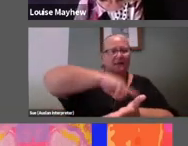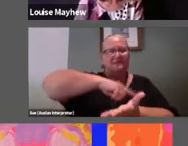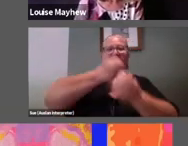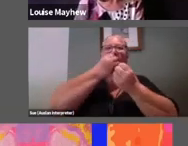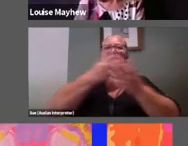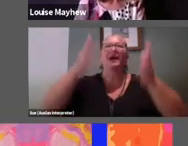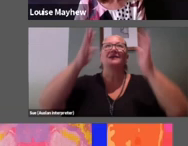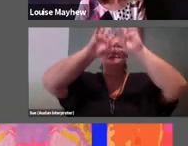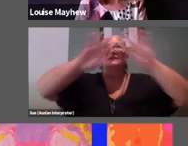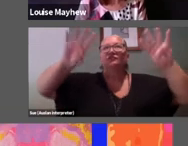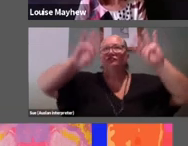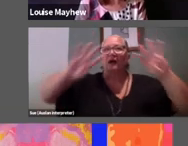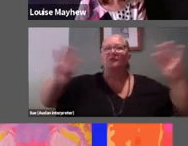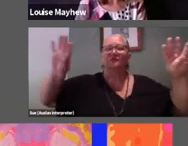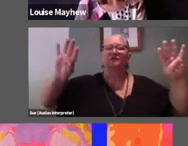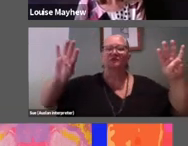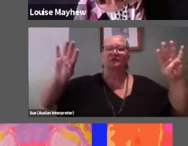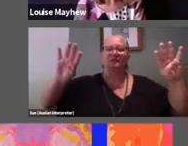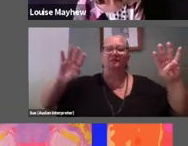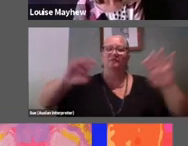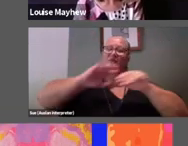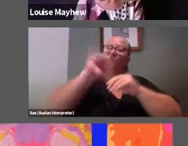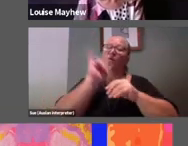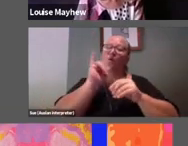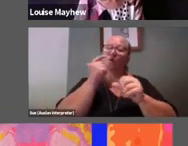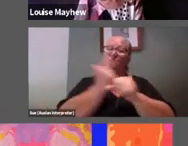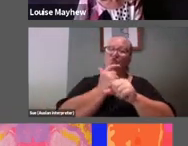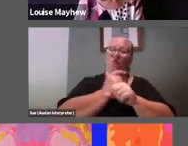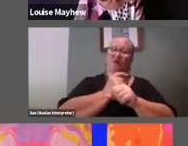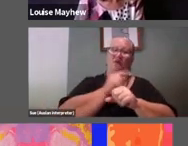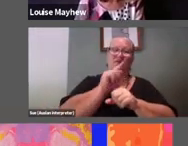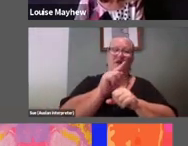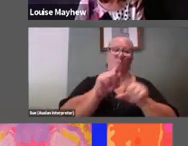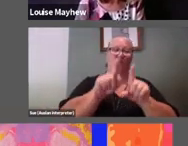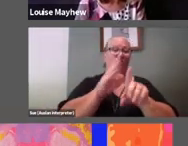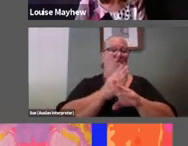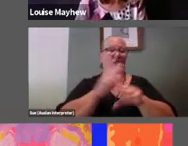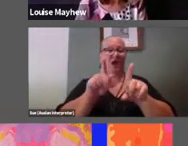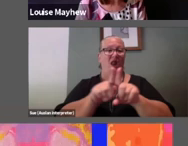Orl we might talk about this work in terms of sound, if you